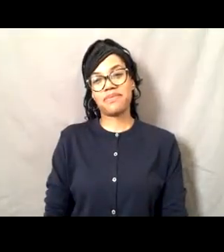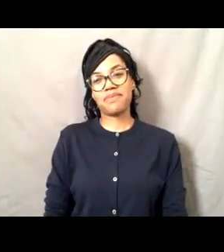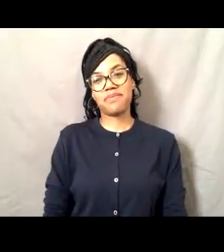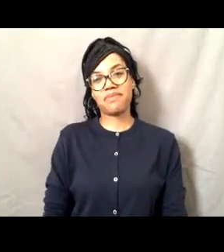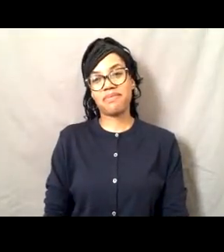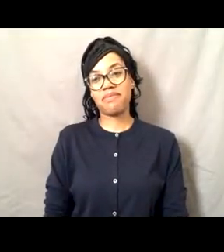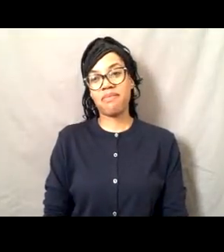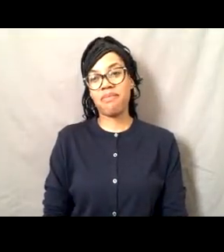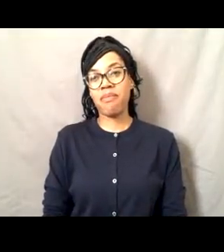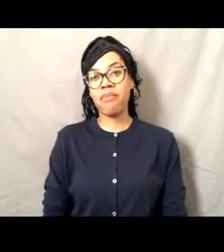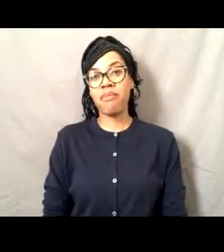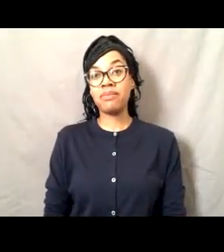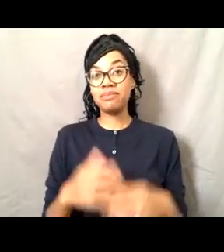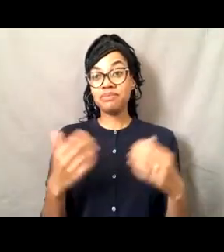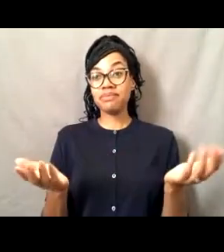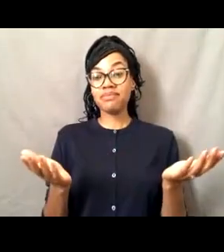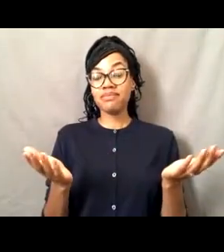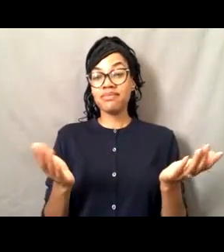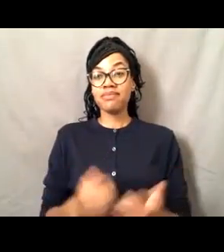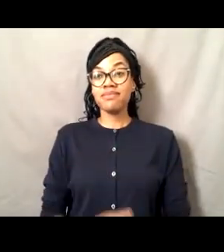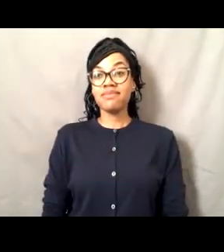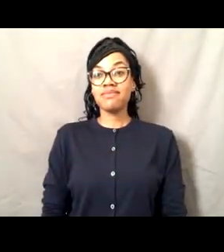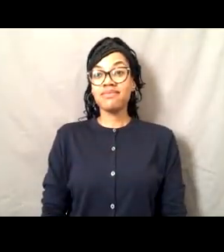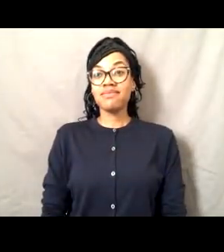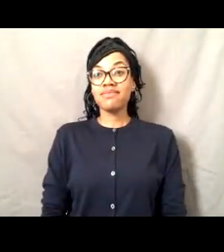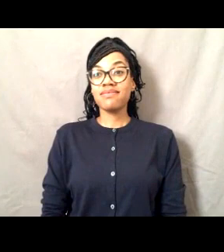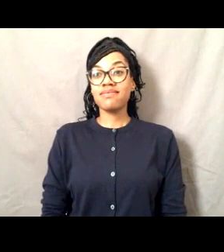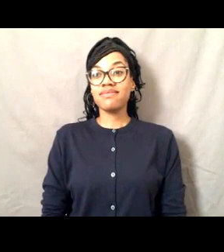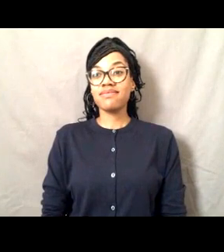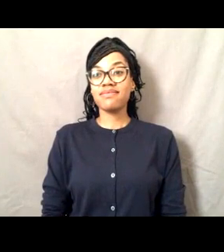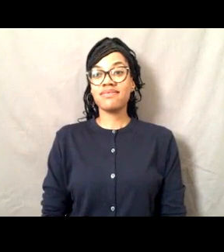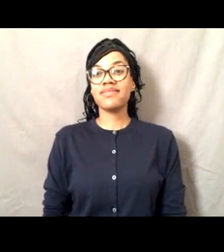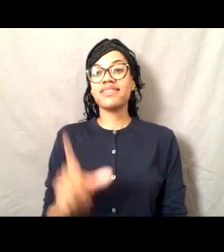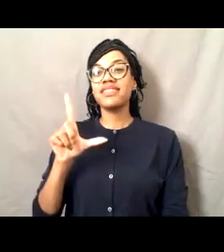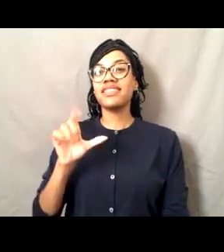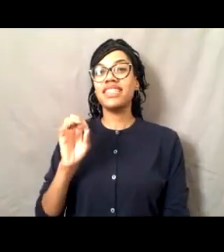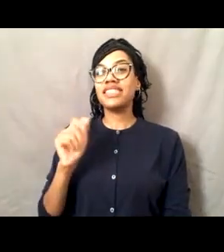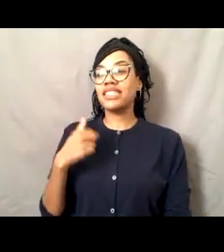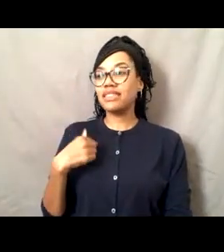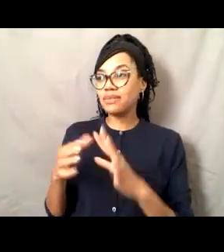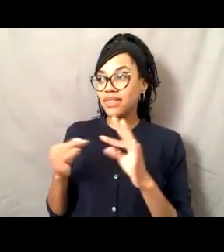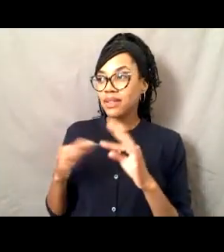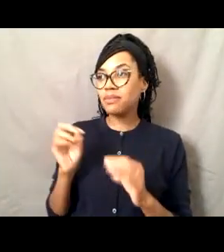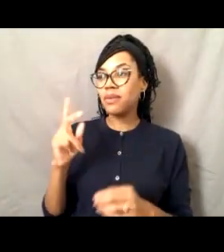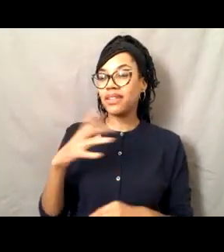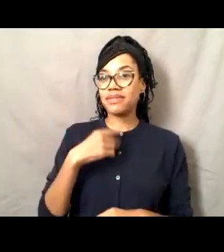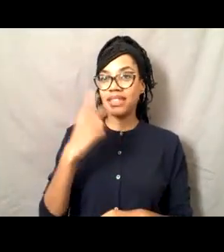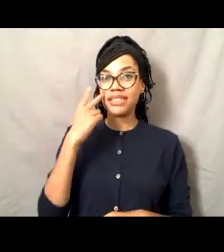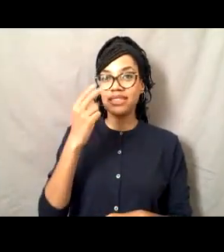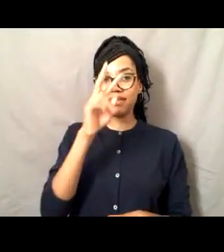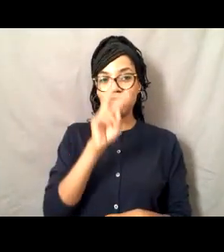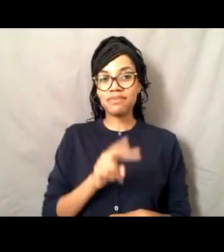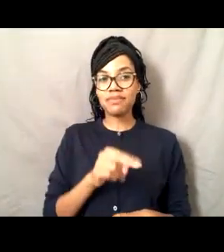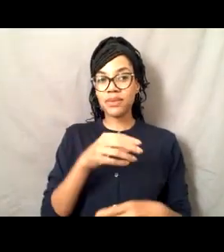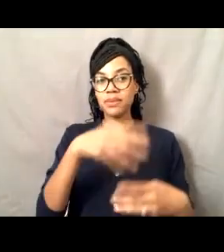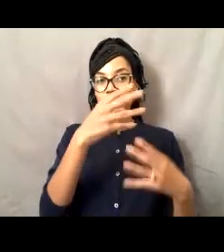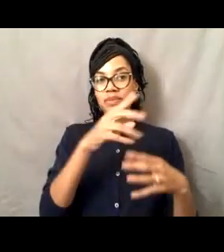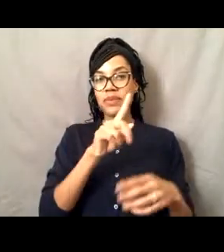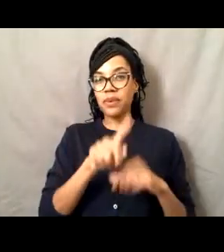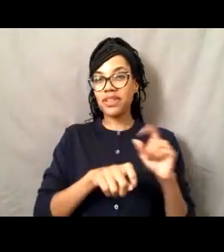All right. [Lisa] Okay. So we've got a couple of questions that are queued up here.